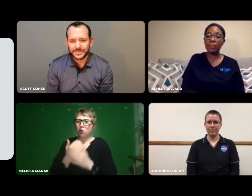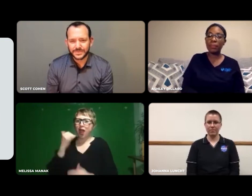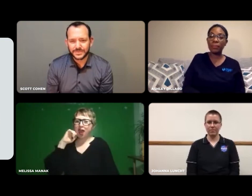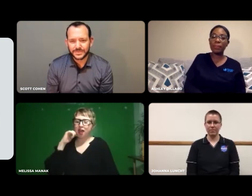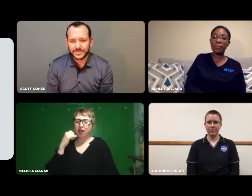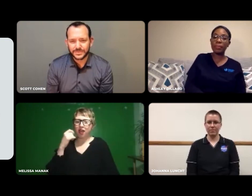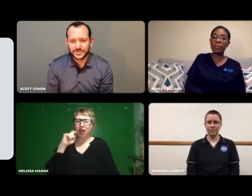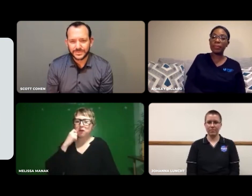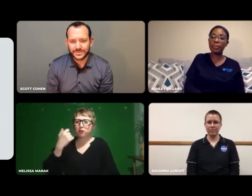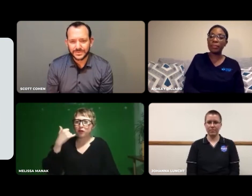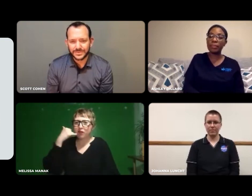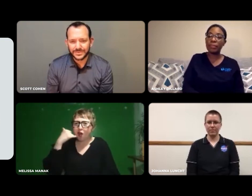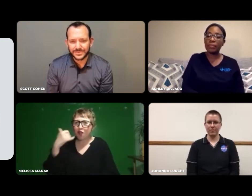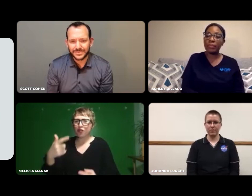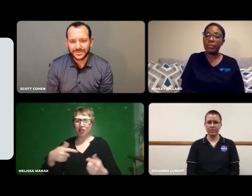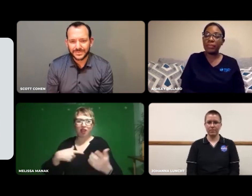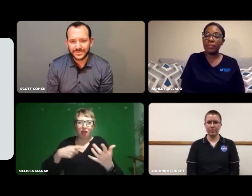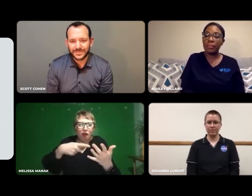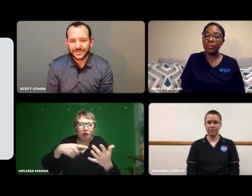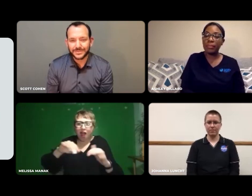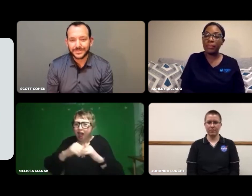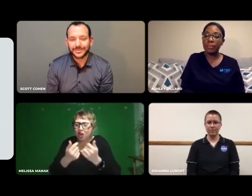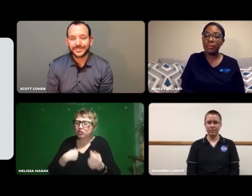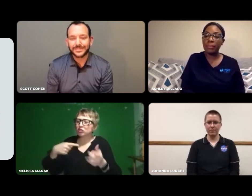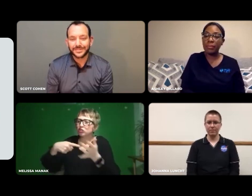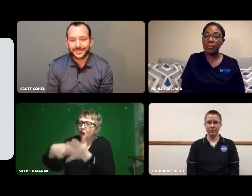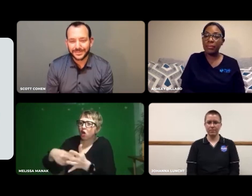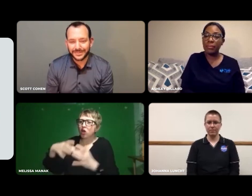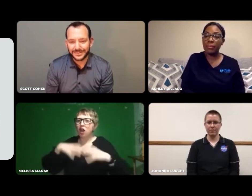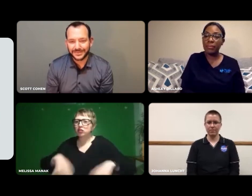their iPhone was giving them problems, etc.